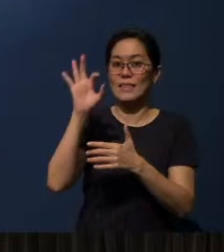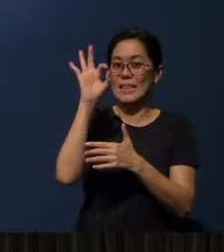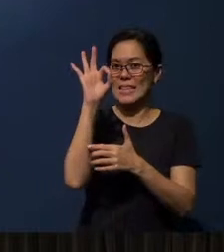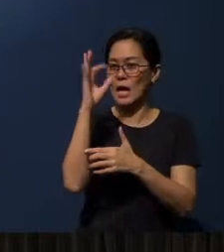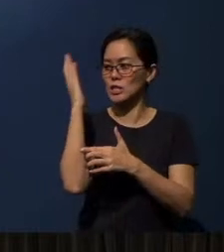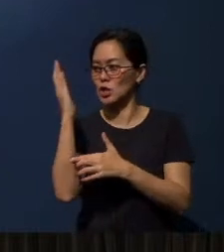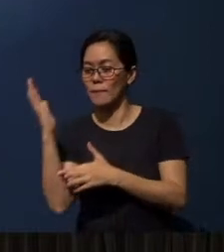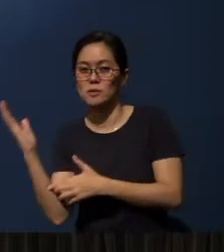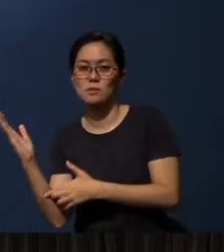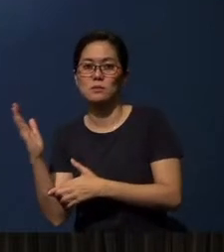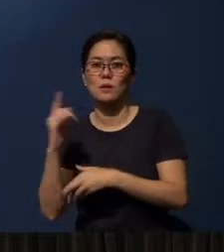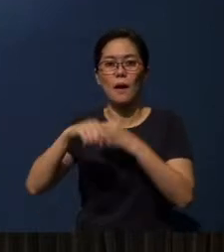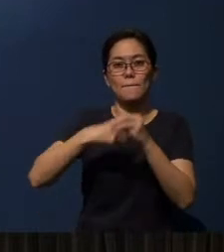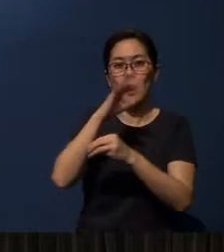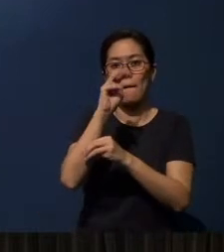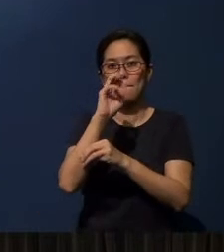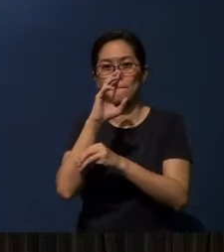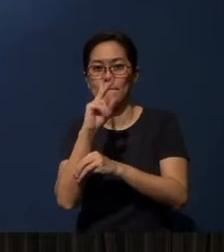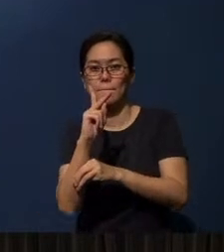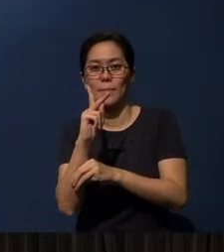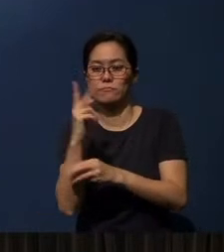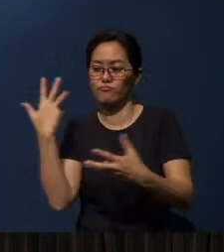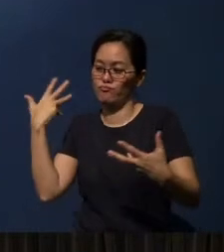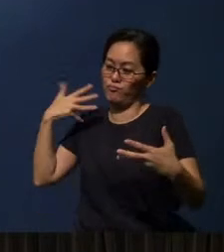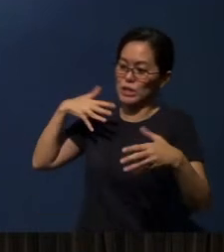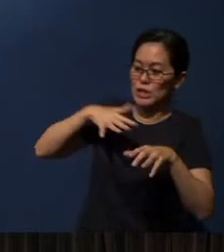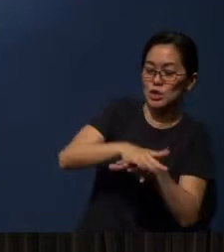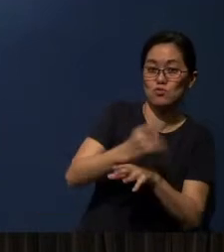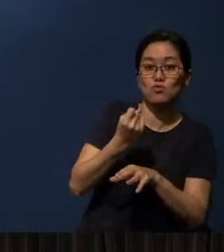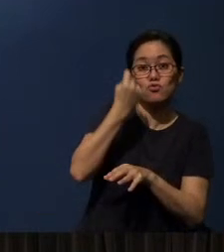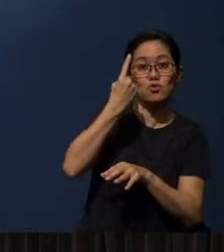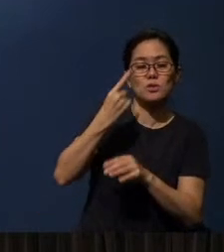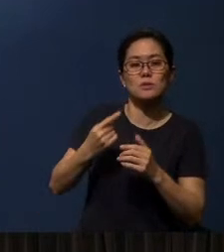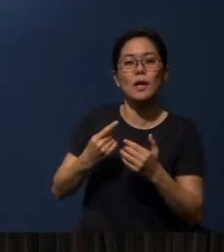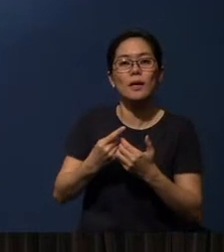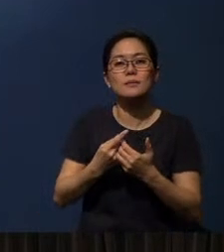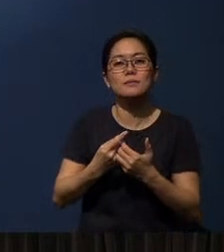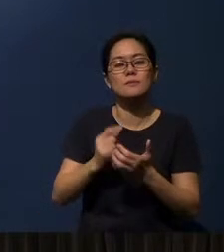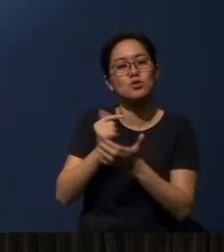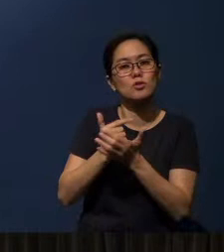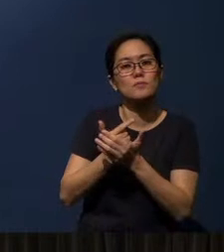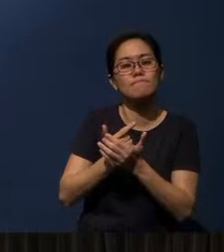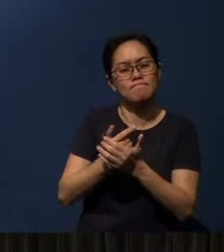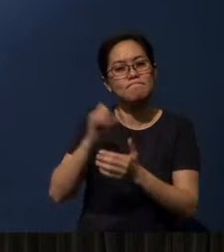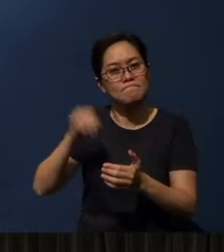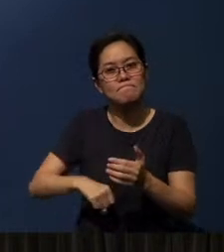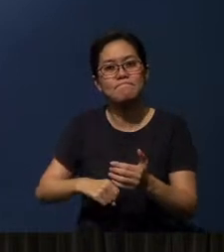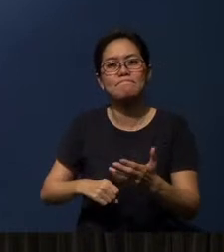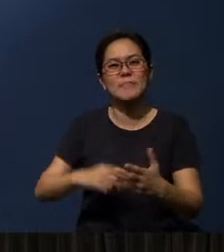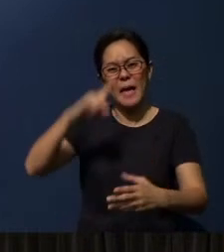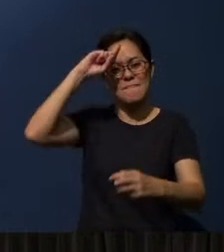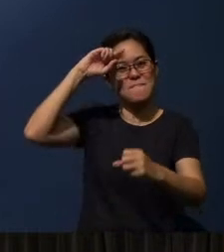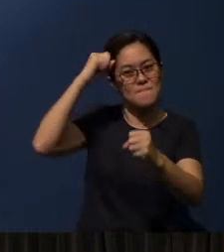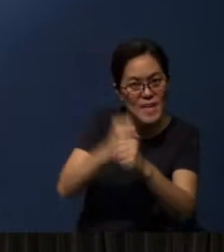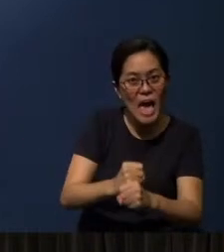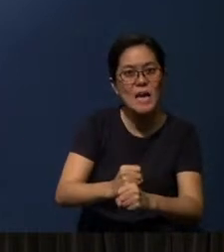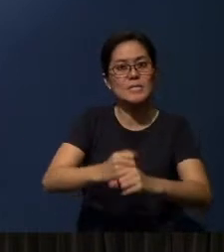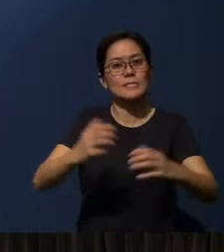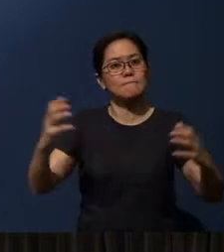to continue to help you integrate the understanding of the gospel. Indeed, it’ll be "faith comes by hearing".